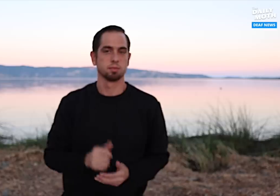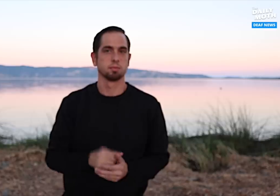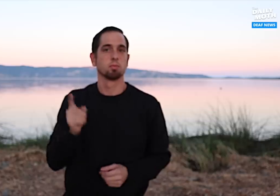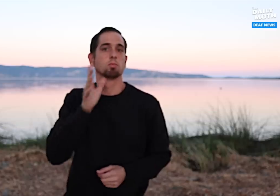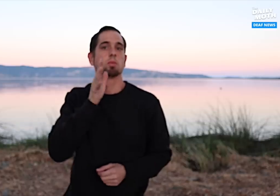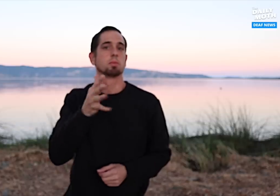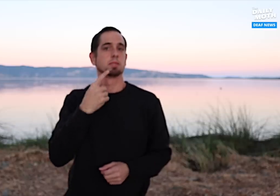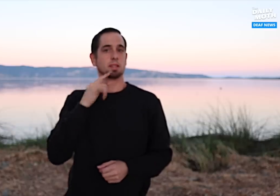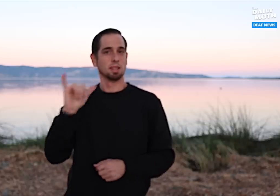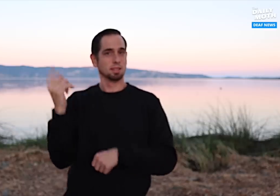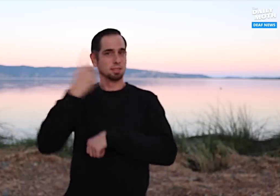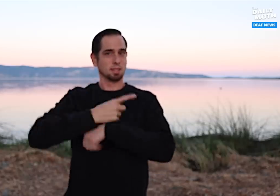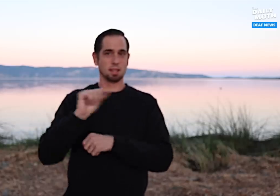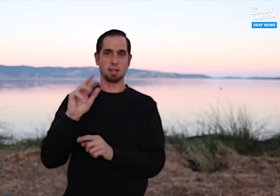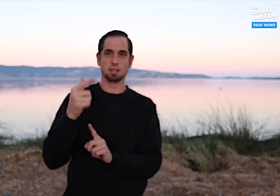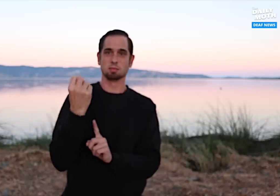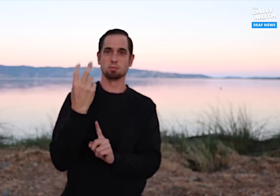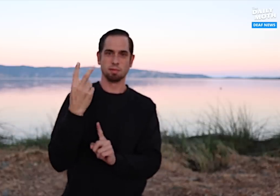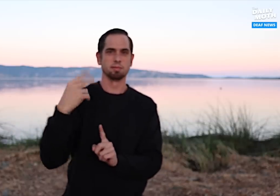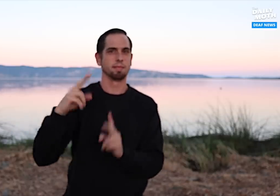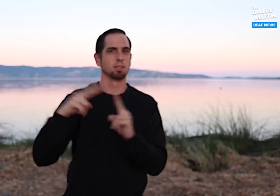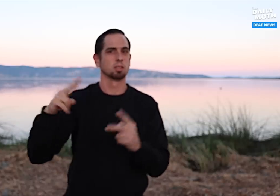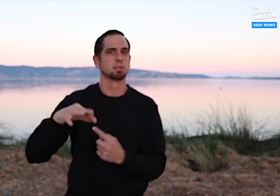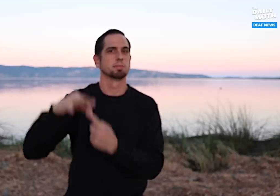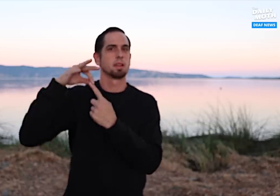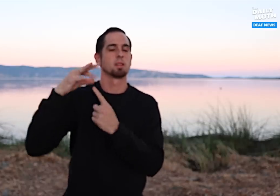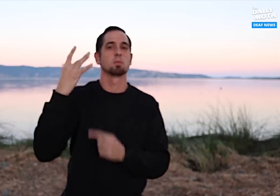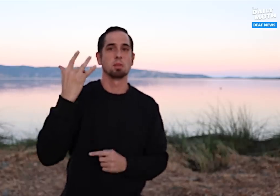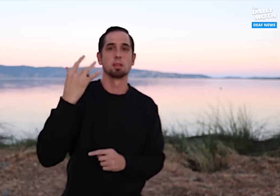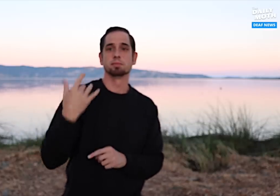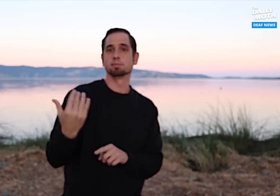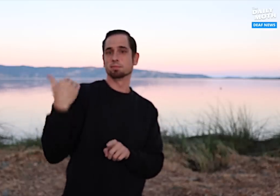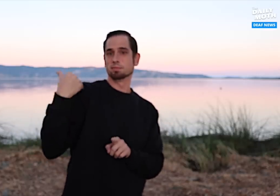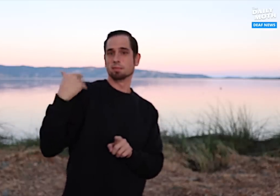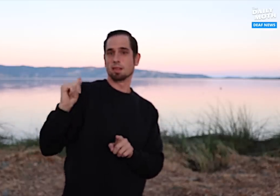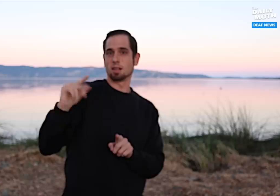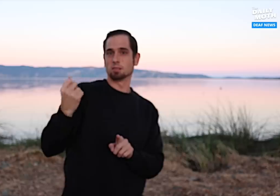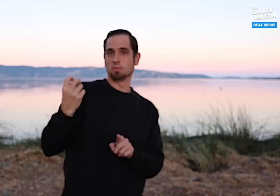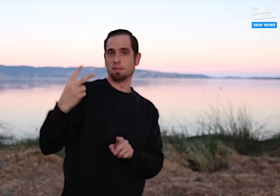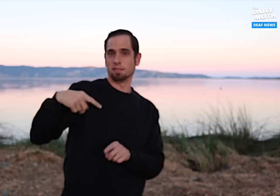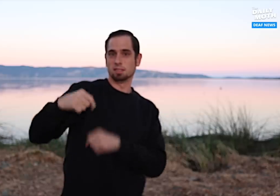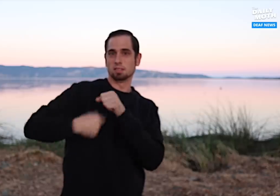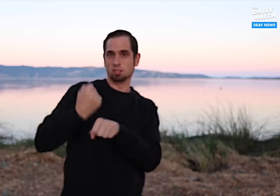She said that day was very special to her because on April 12 of this year,